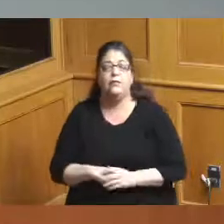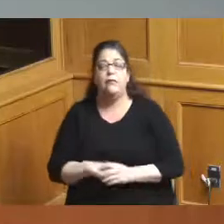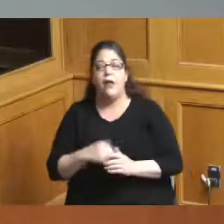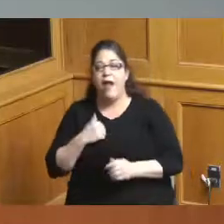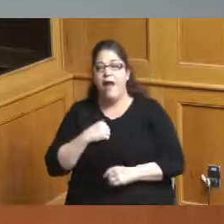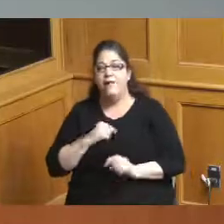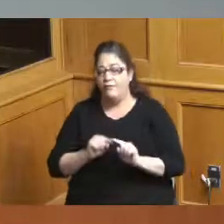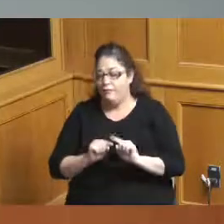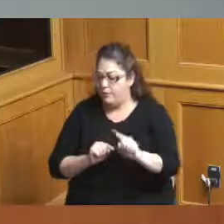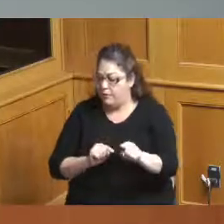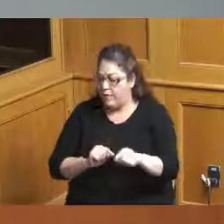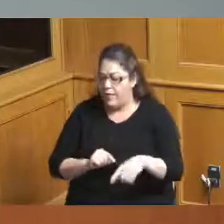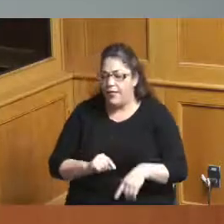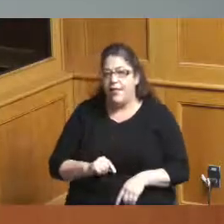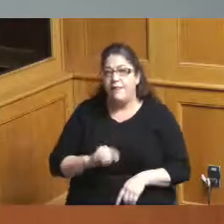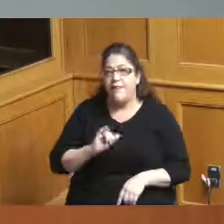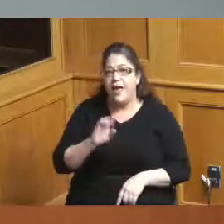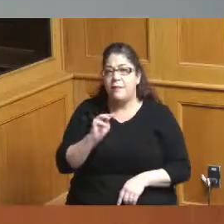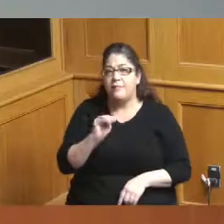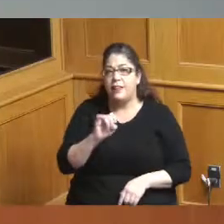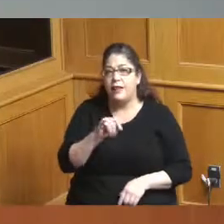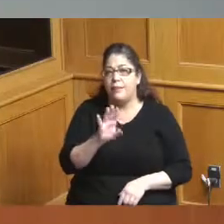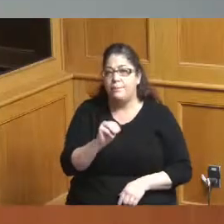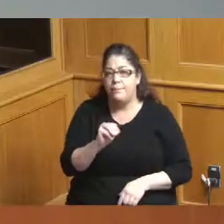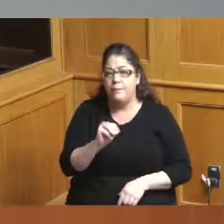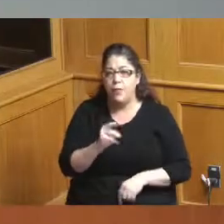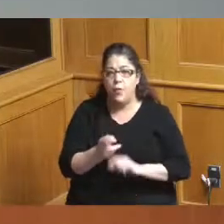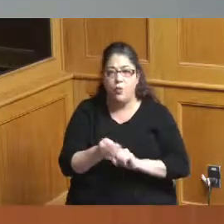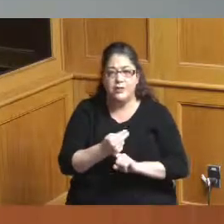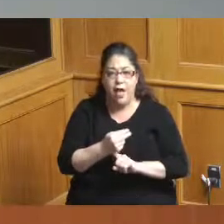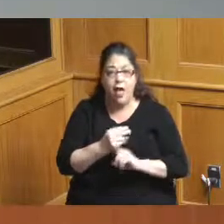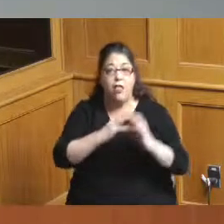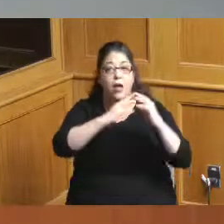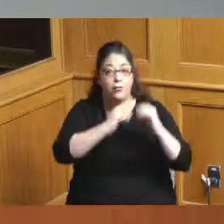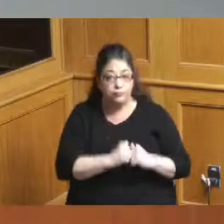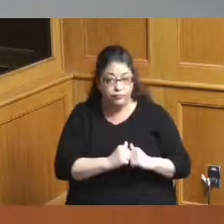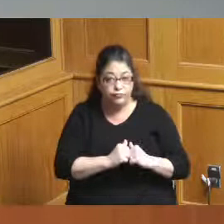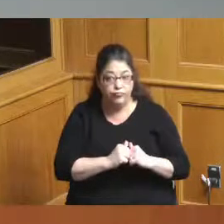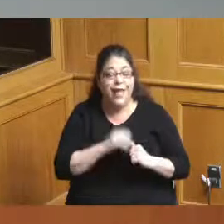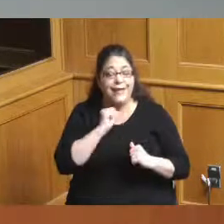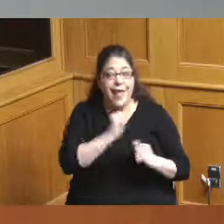where the millennium sits and is being torn down that we can use for an expansion or something else